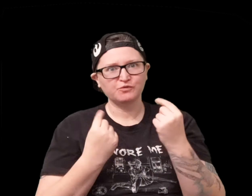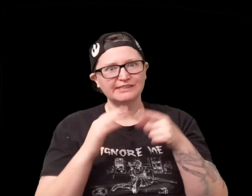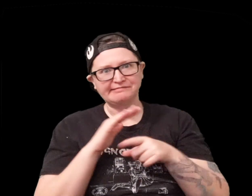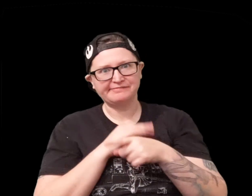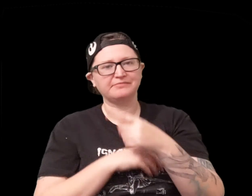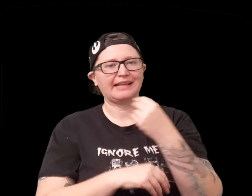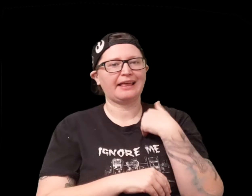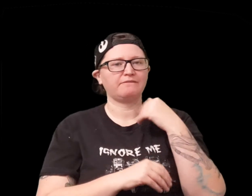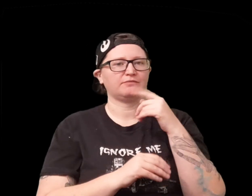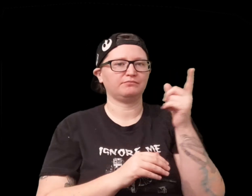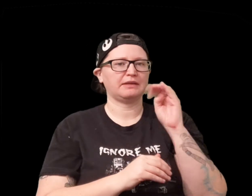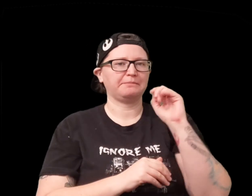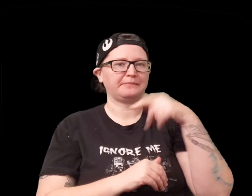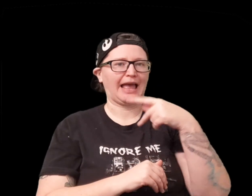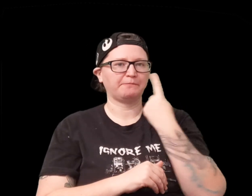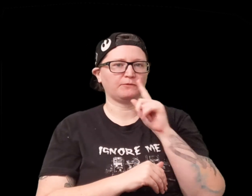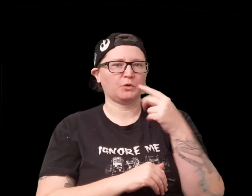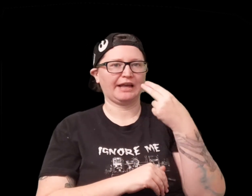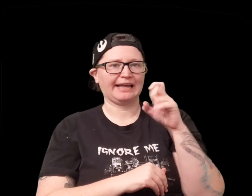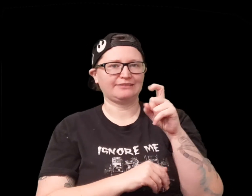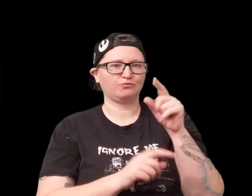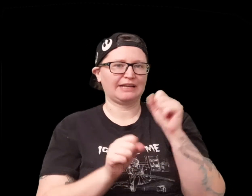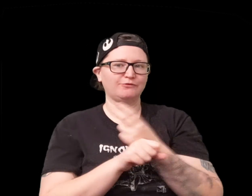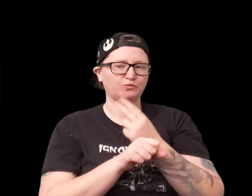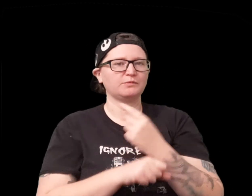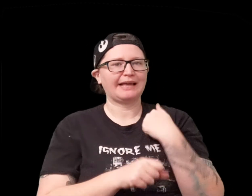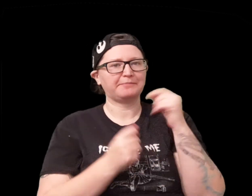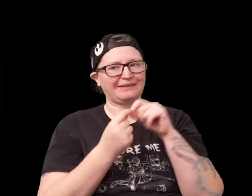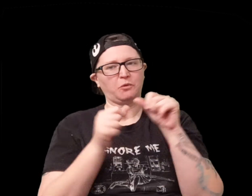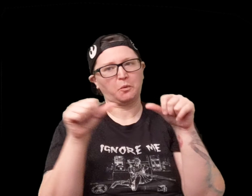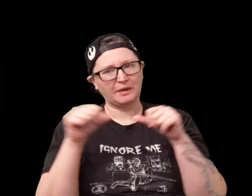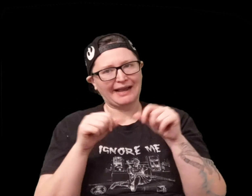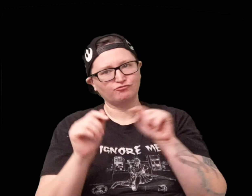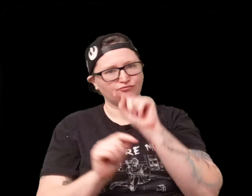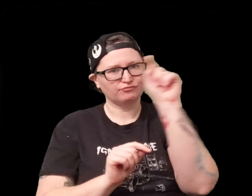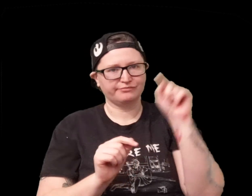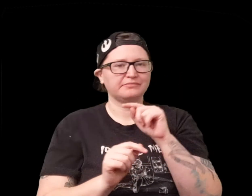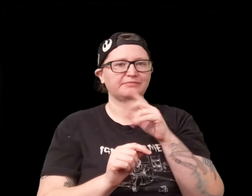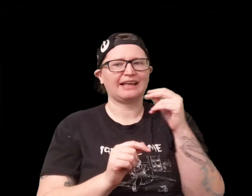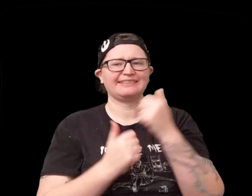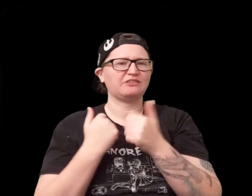get those off how do you escape so there is a map for a hex that you can use has specific locations